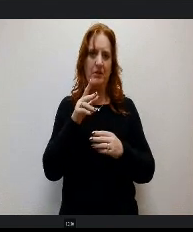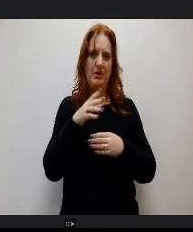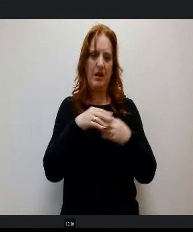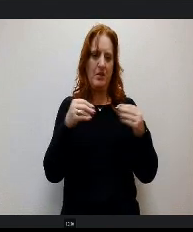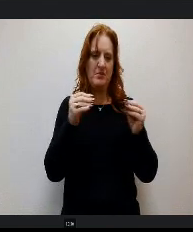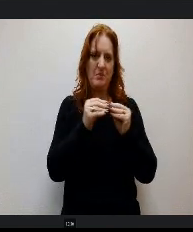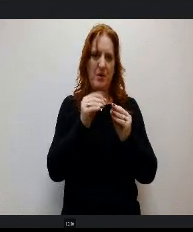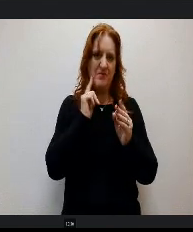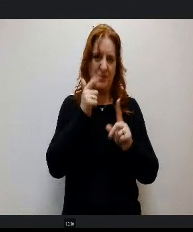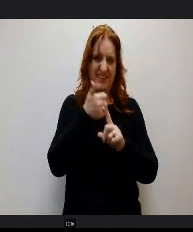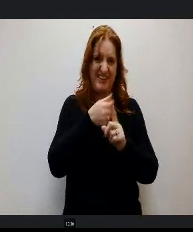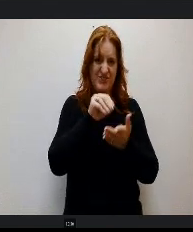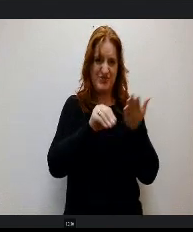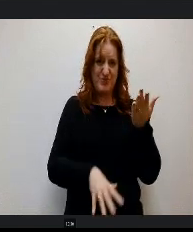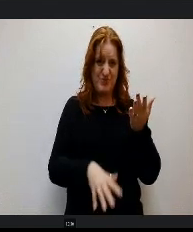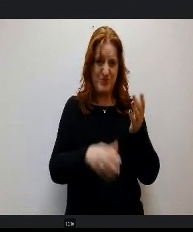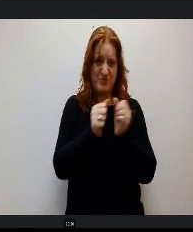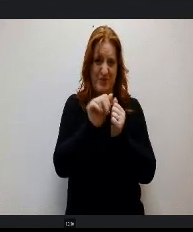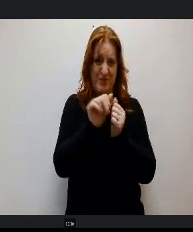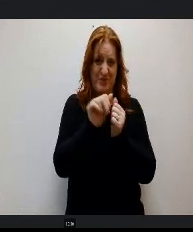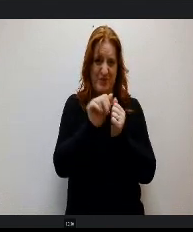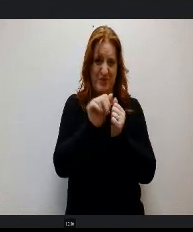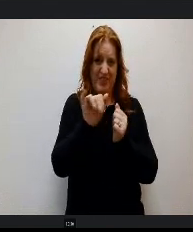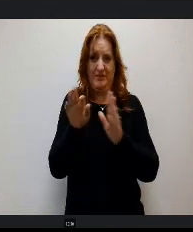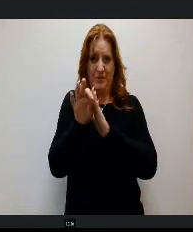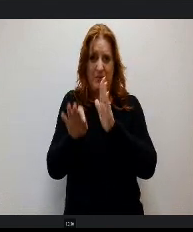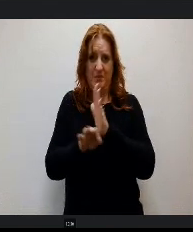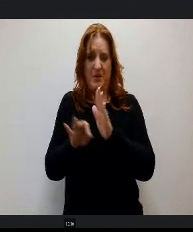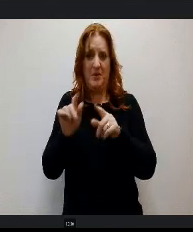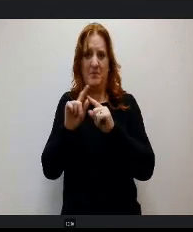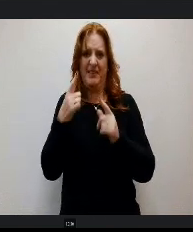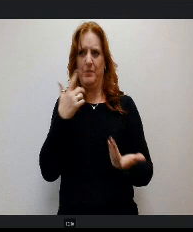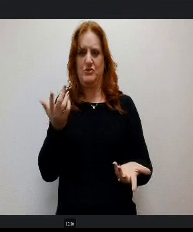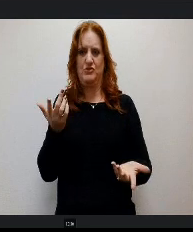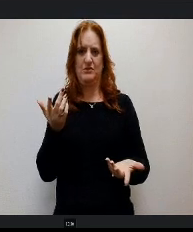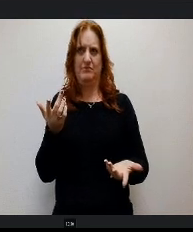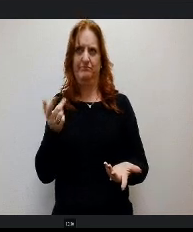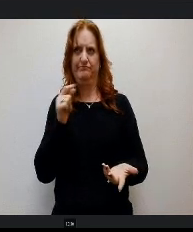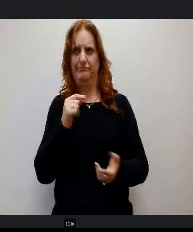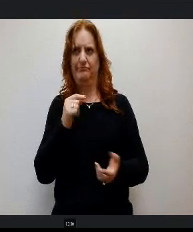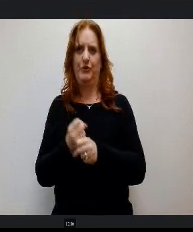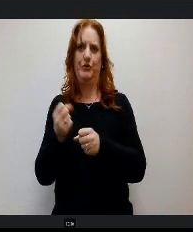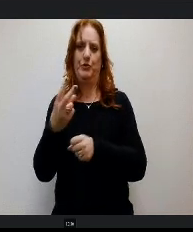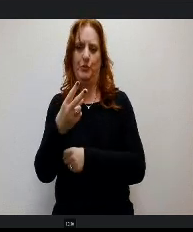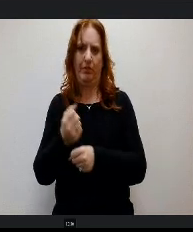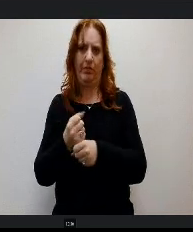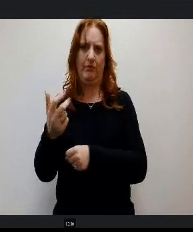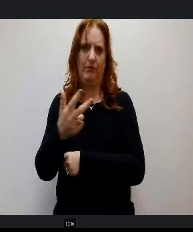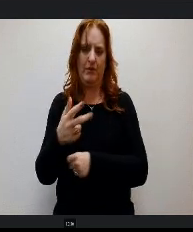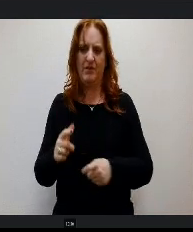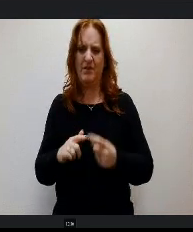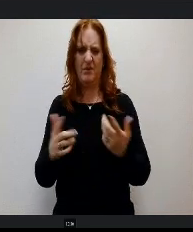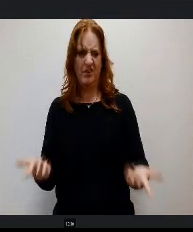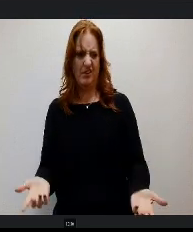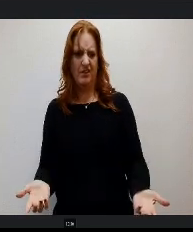student with that funding, but it only went out a couple of years. It was a little discouraging though, because we looked at other districts they were getting